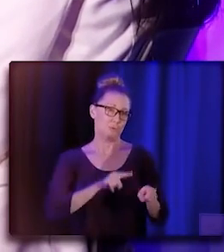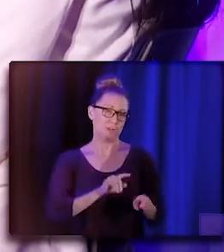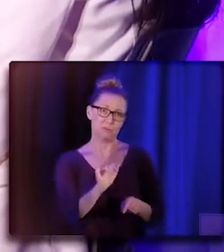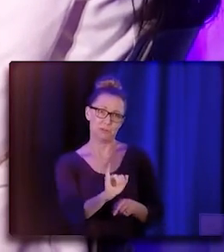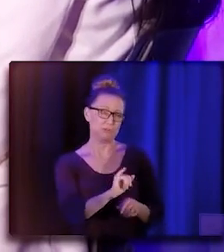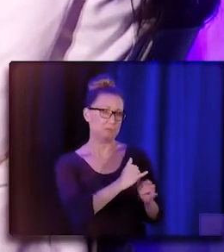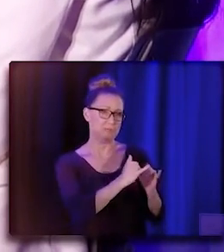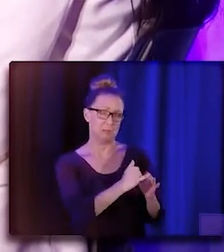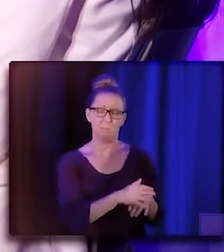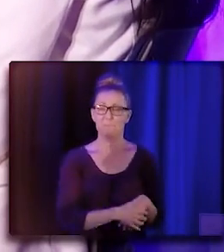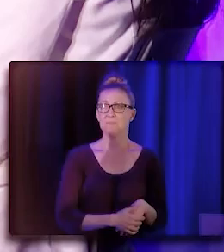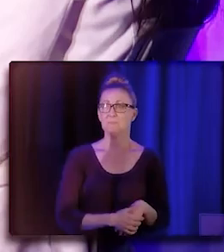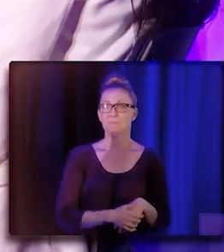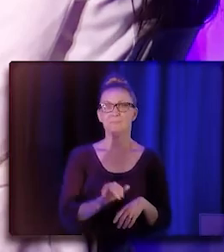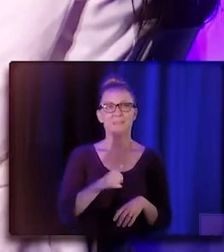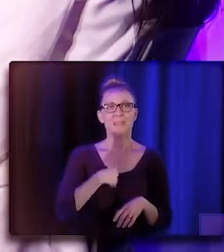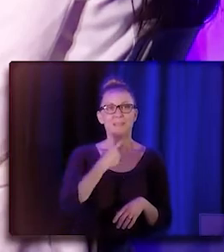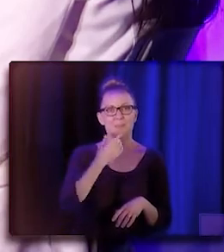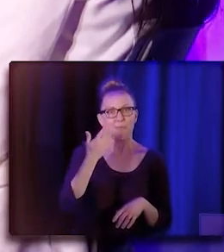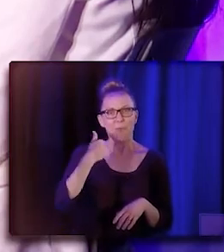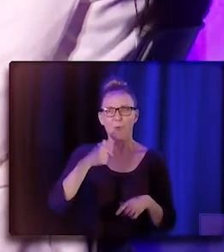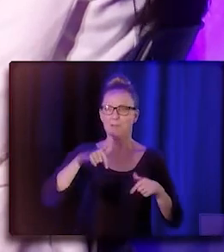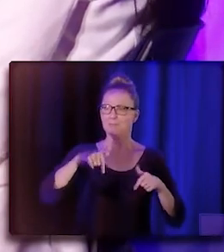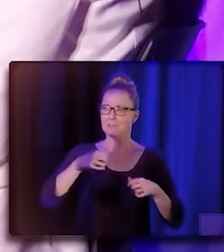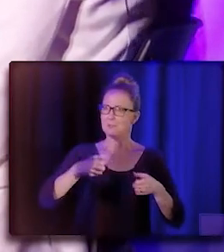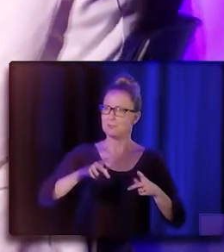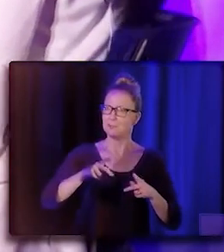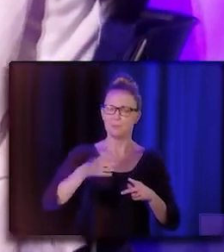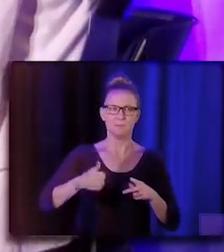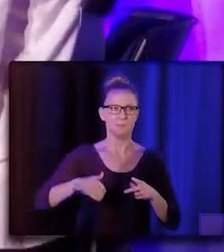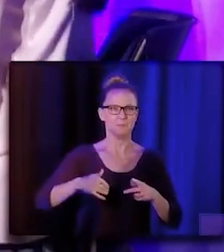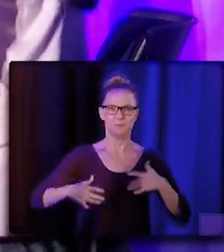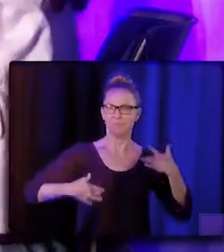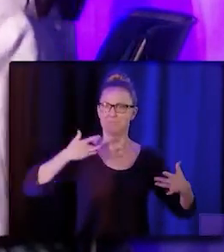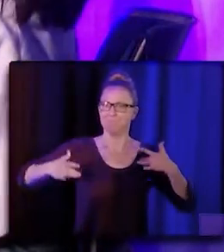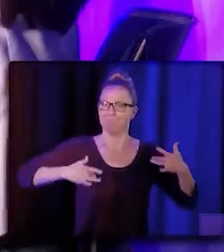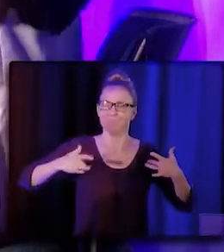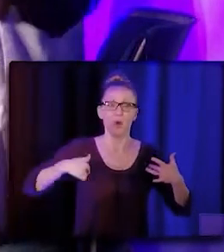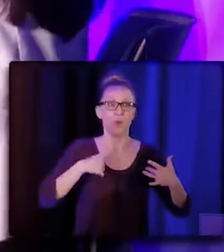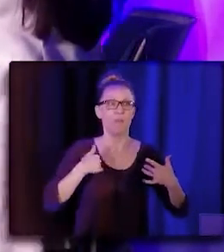like I said earlier, this is a really exciting opportunity where you're getting all these investments from the governor.